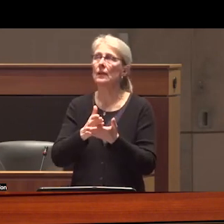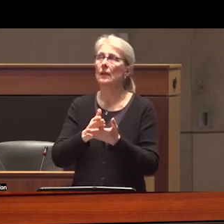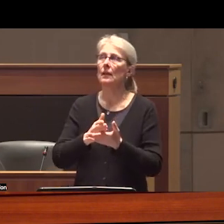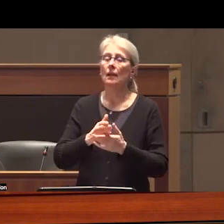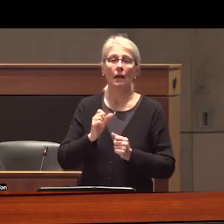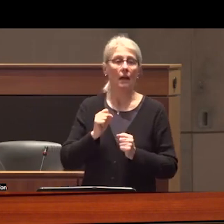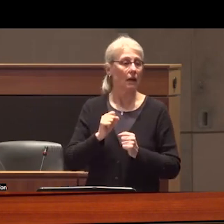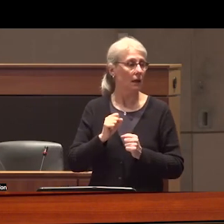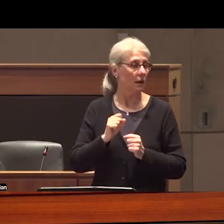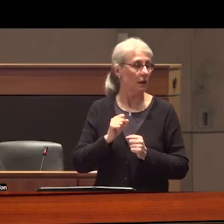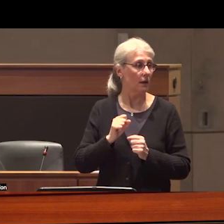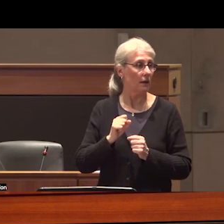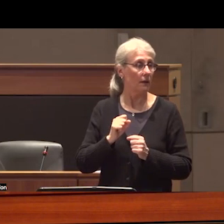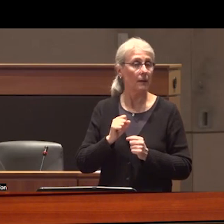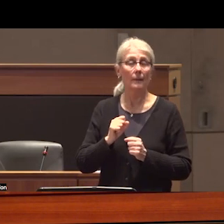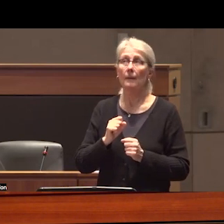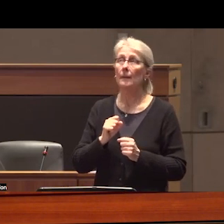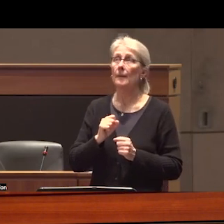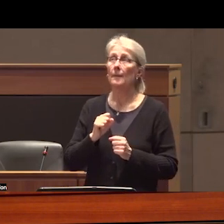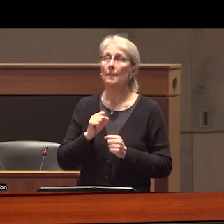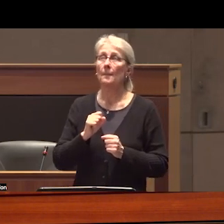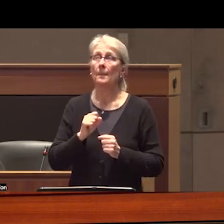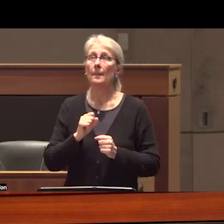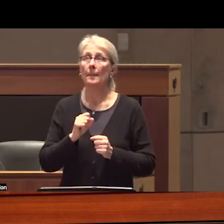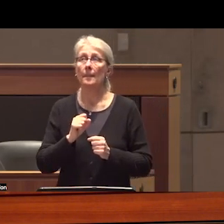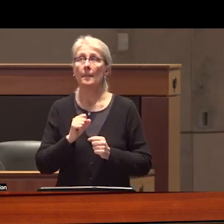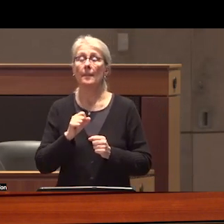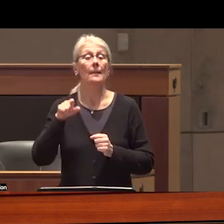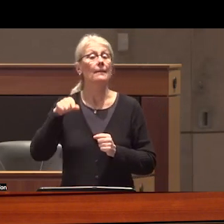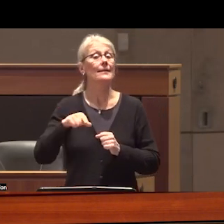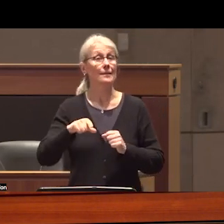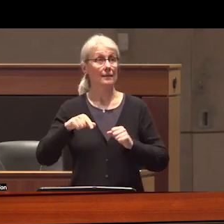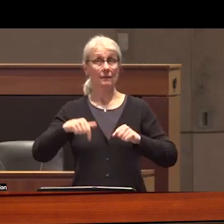moment because again this event was was postponed and I was talking about the drug user Liberation